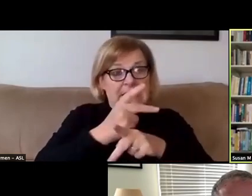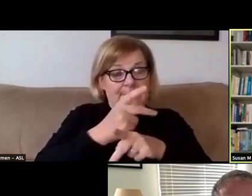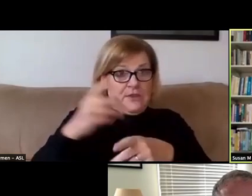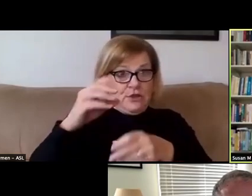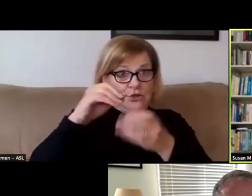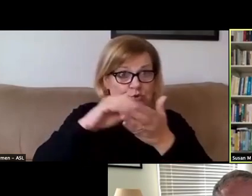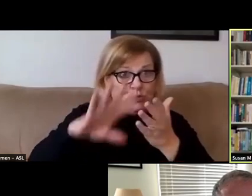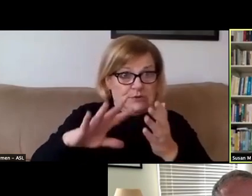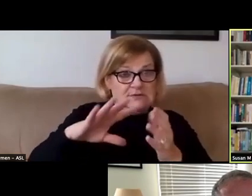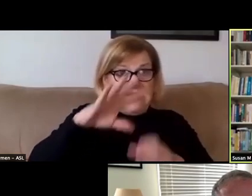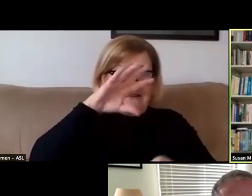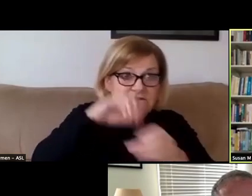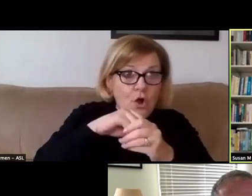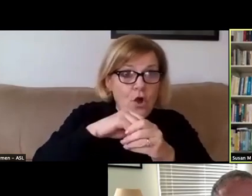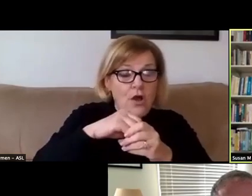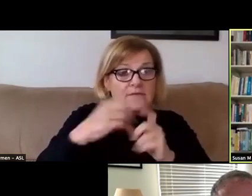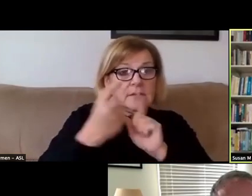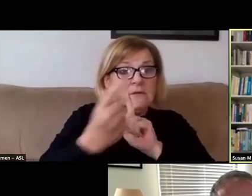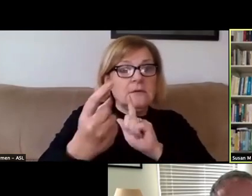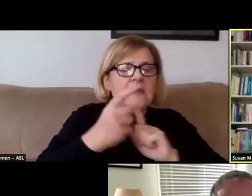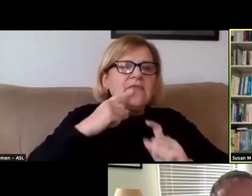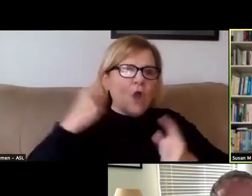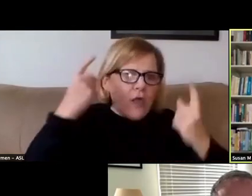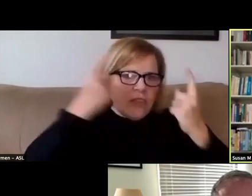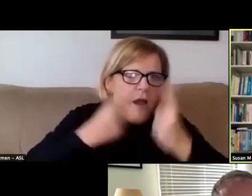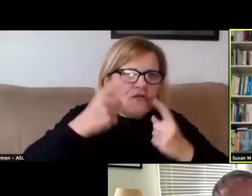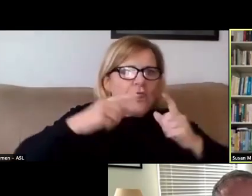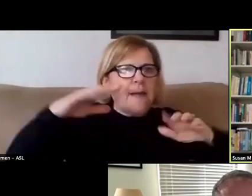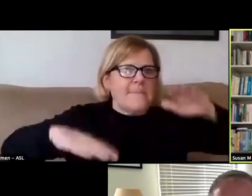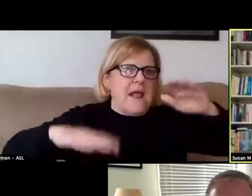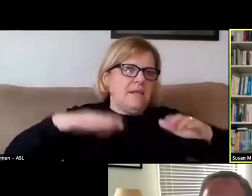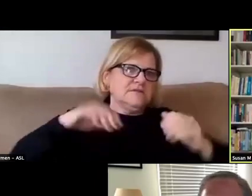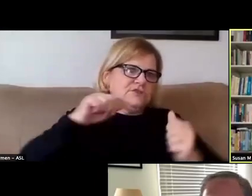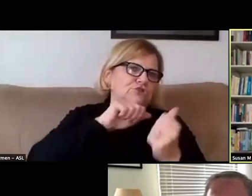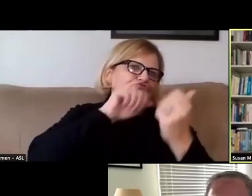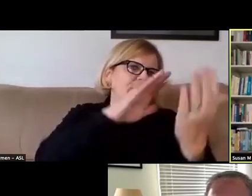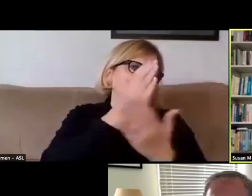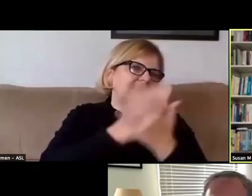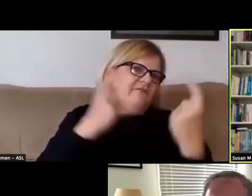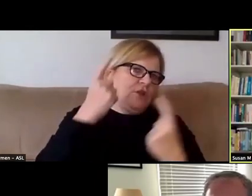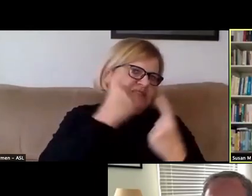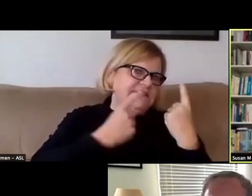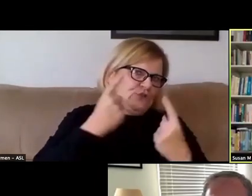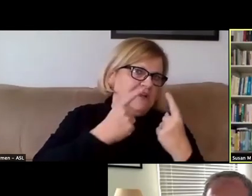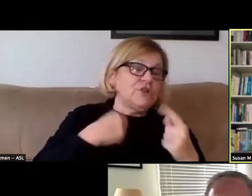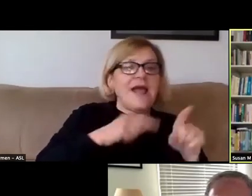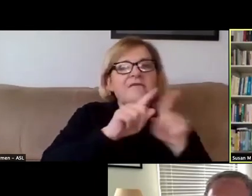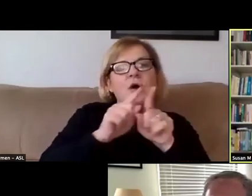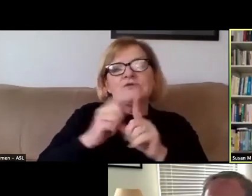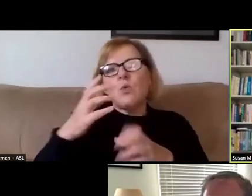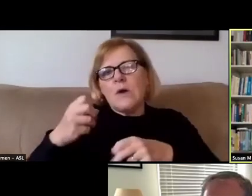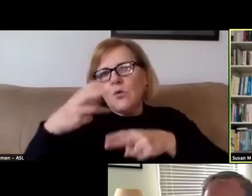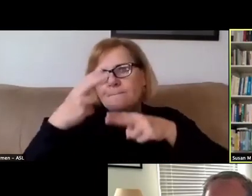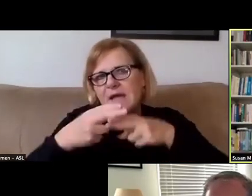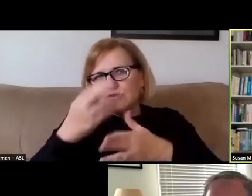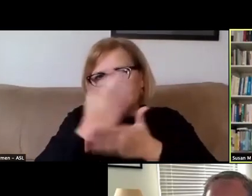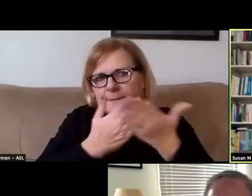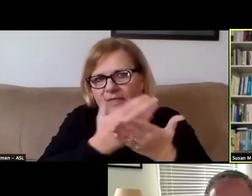in remote classes are thoughtful and balanced and address some of those considerations. I'd also like to mention some of the things that we learned